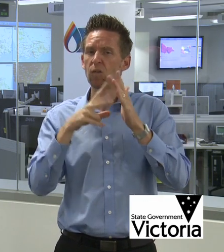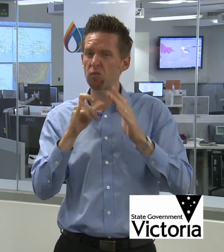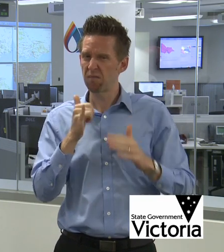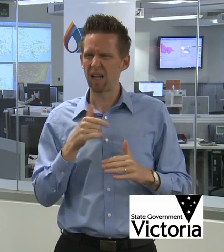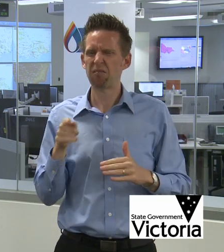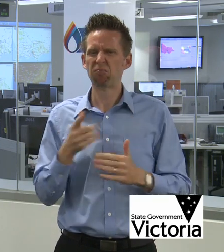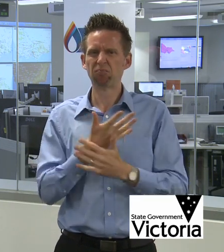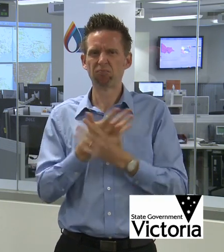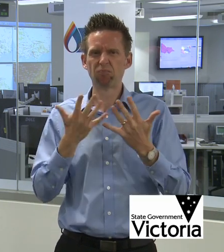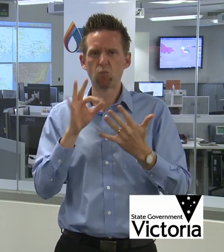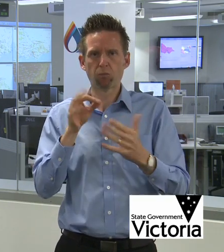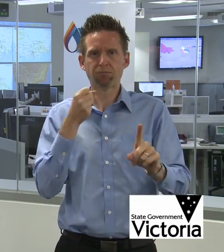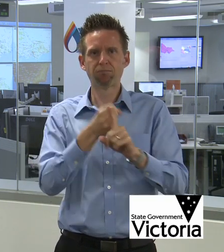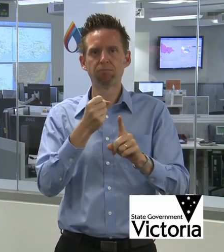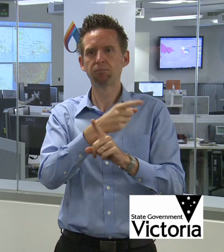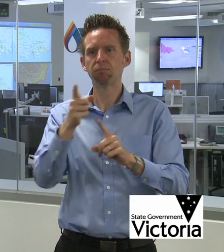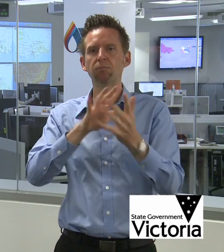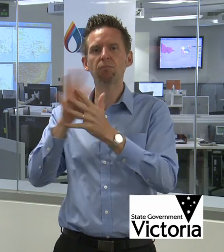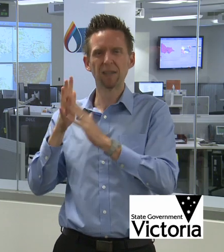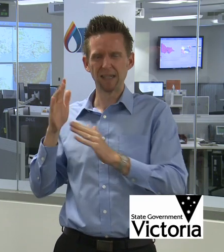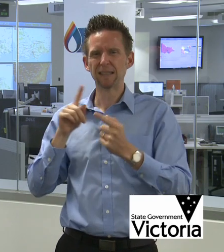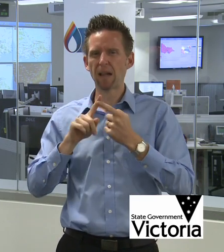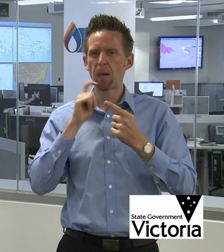impact on the fuels around – we’ll still see it dry into the weekend.